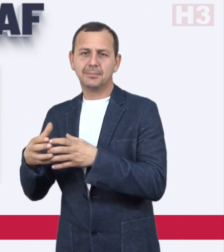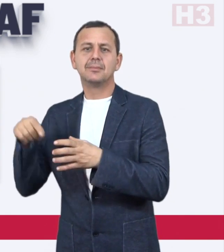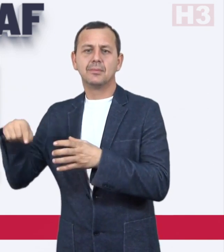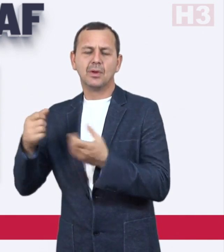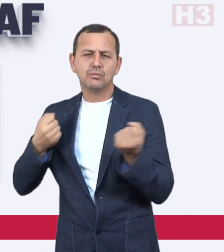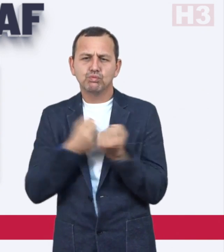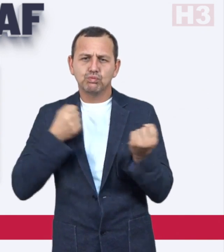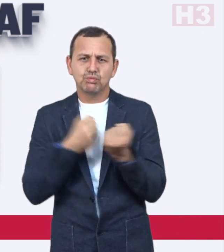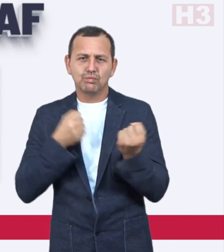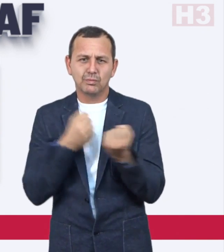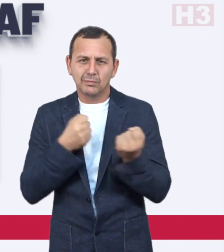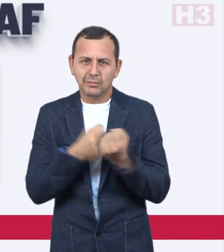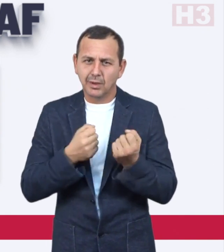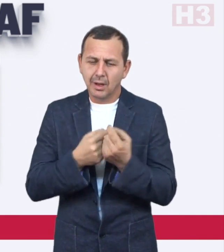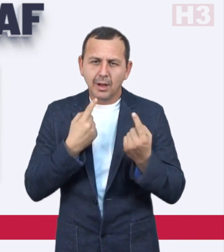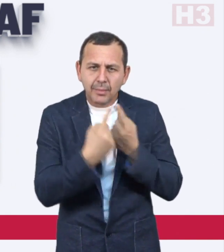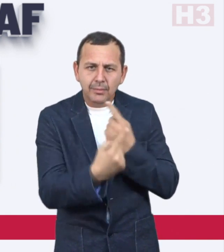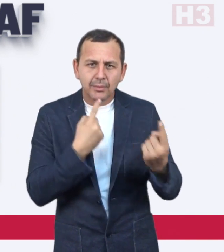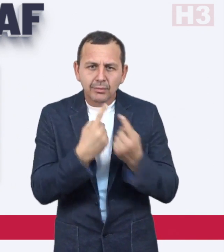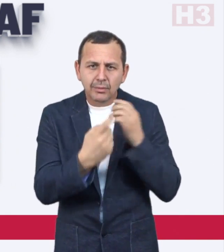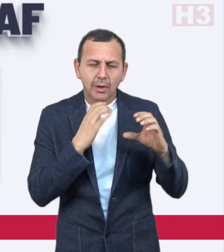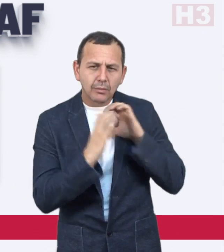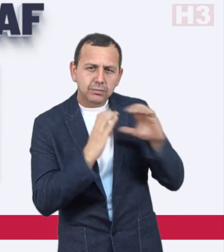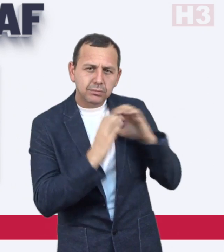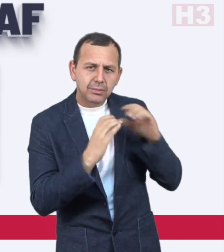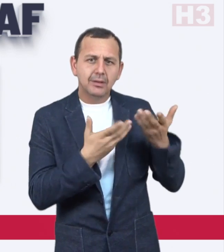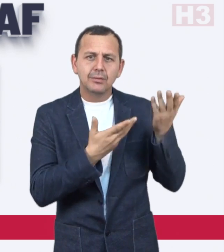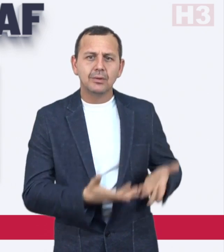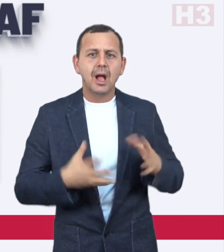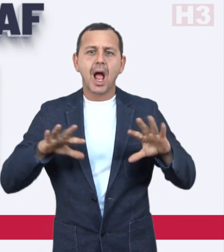team are very supportive and communicated with him